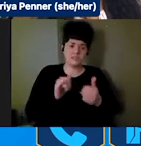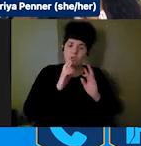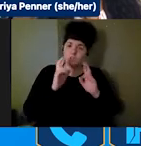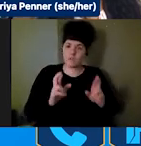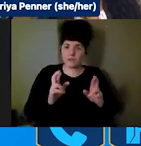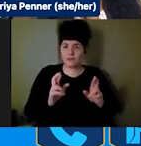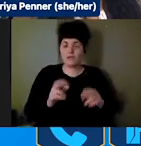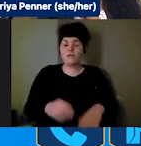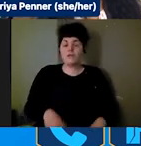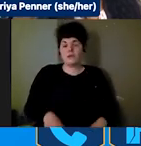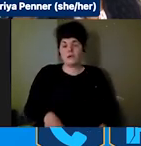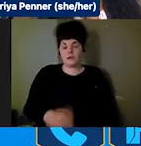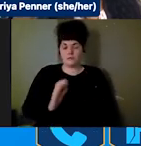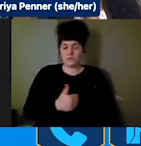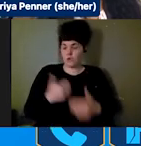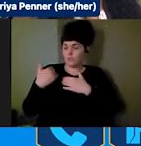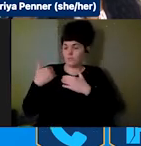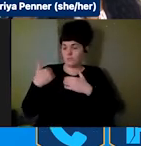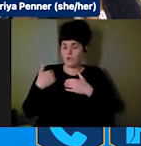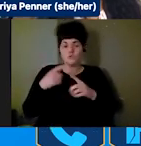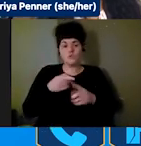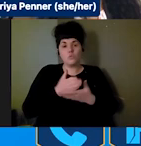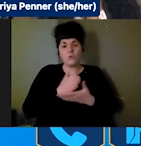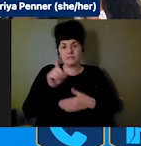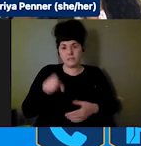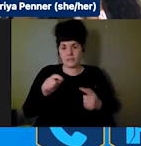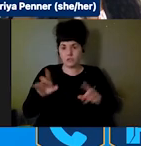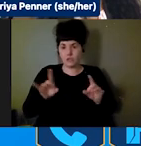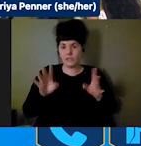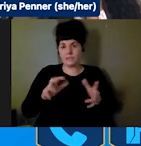and needs throughout disasters and ensuring that those relationships were being built